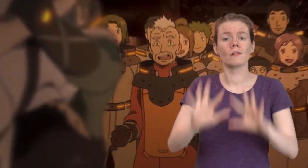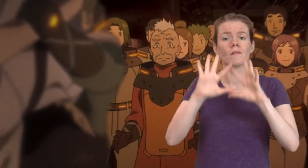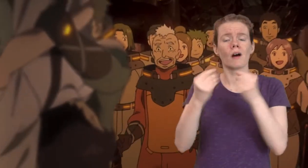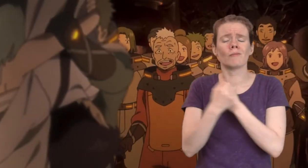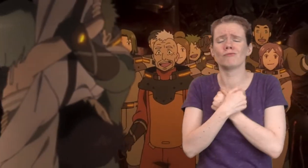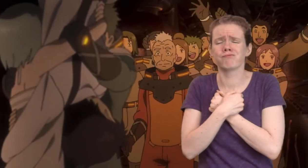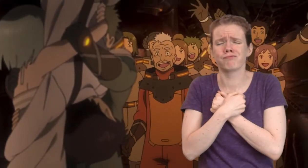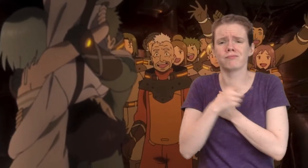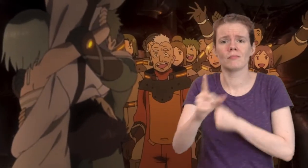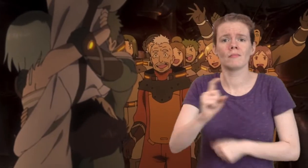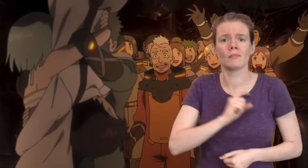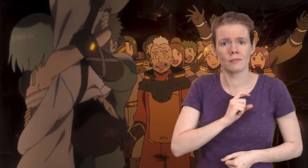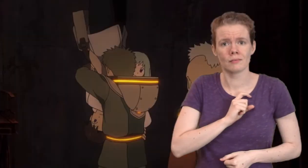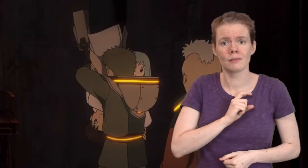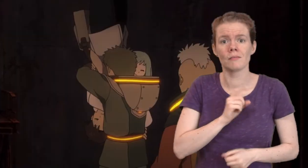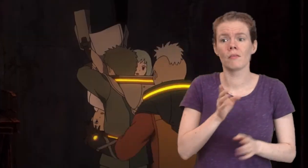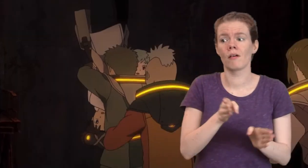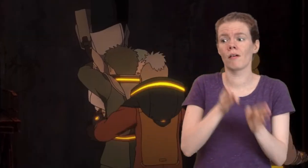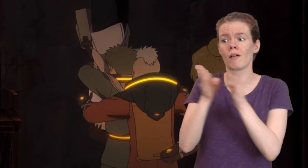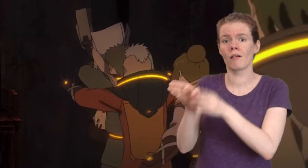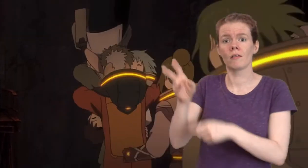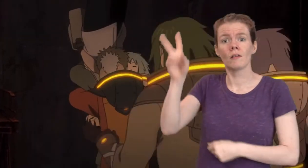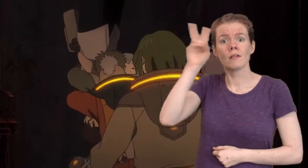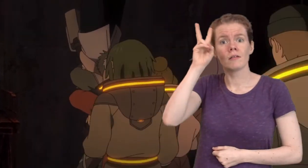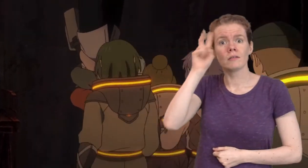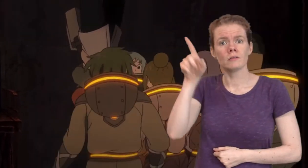Patema's family embrace her, and Eiji experiences